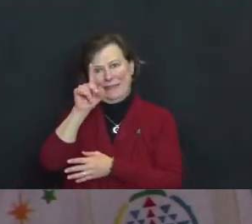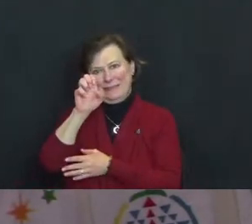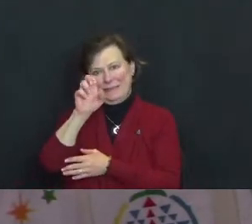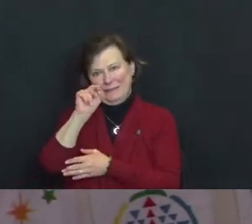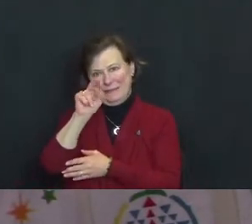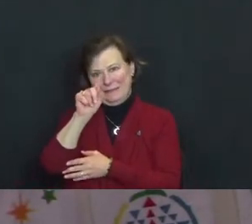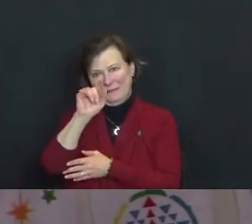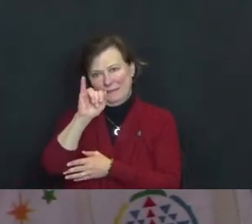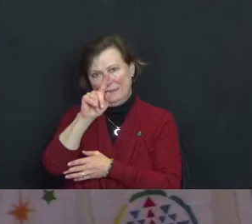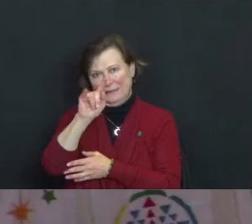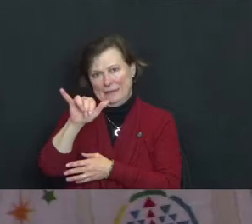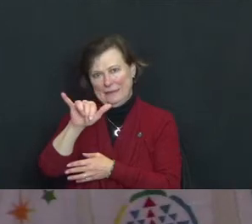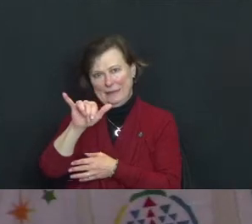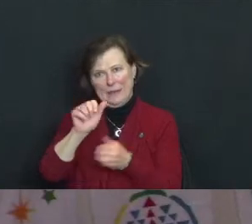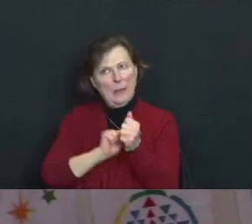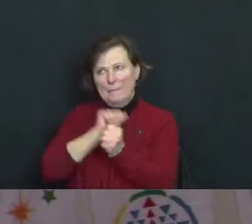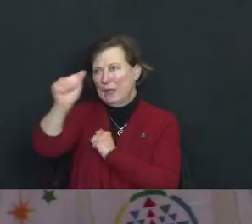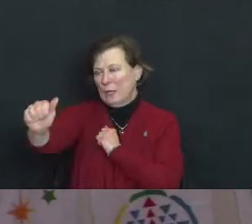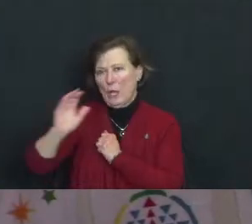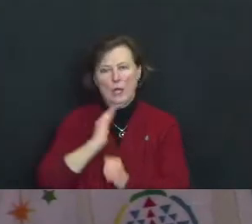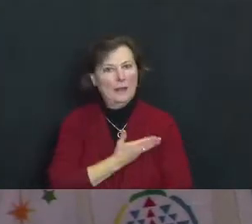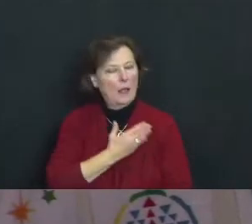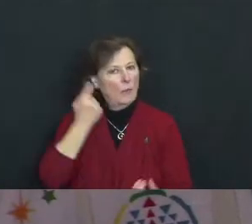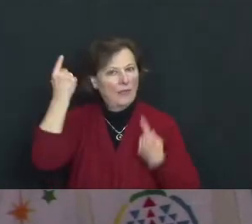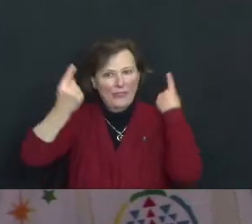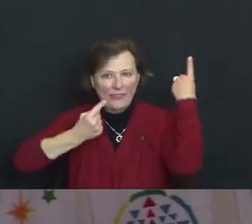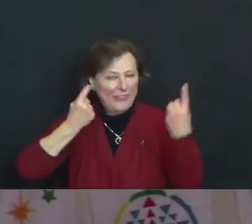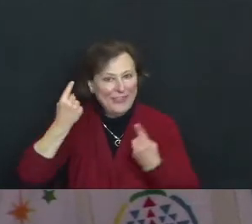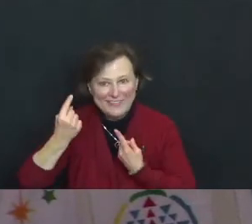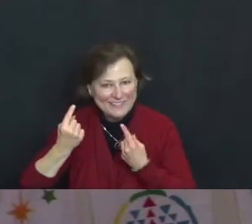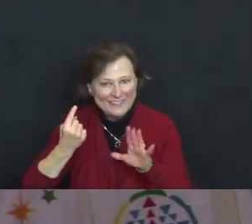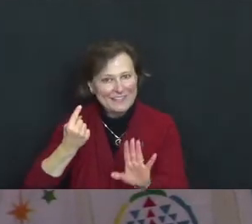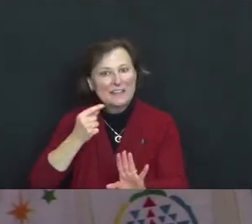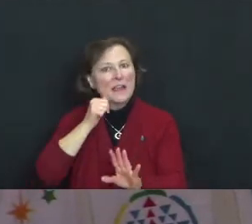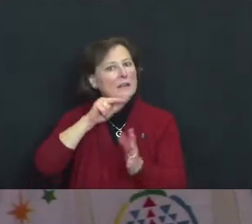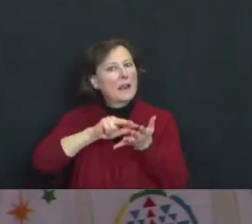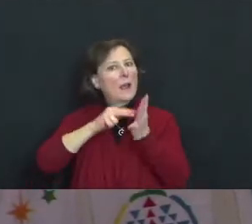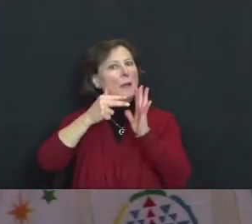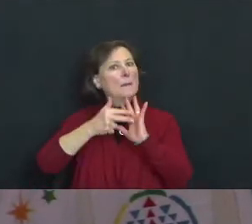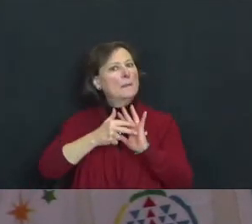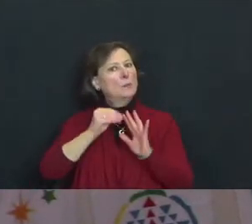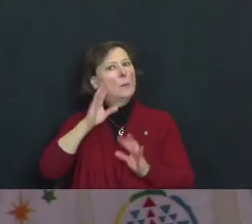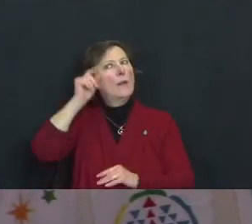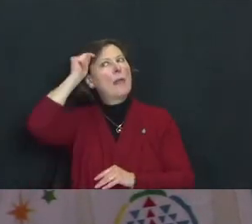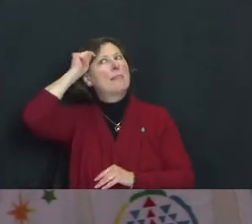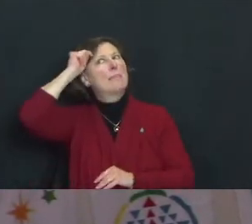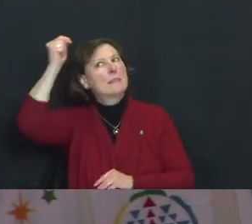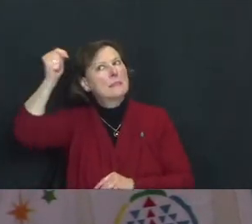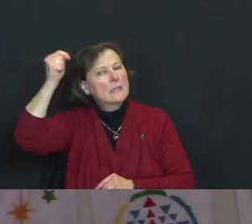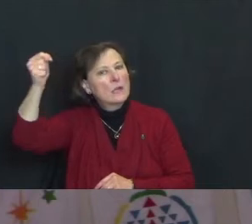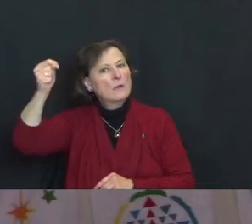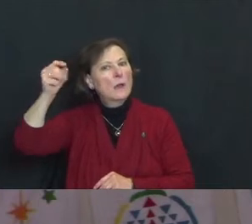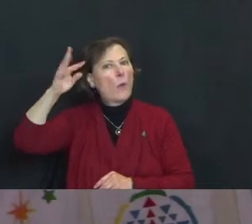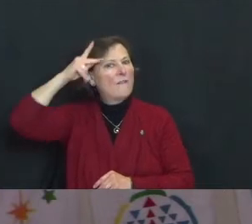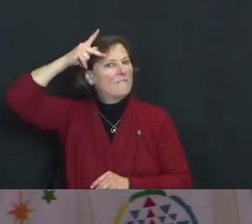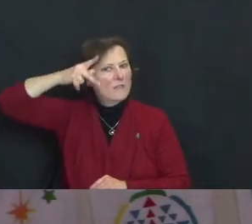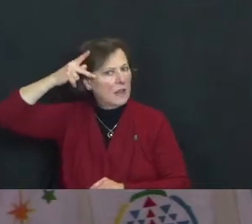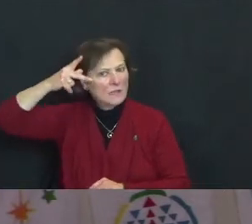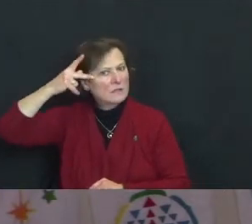and limits of conceptual thought. This is not meant to serve as a theoretical or philosophical exercise, but rather as a